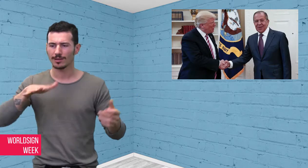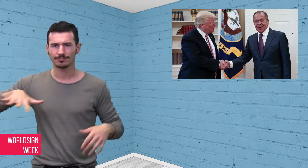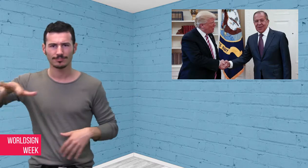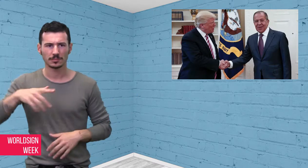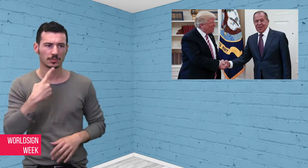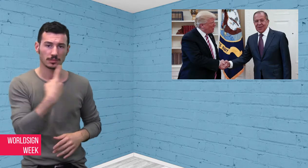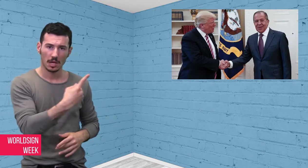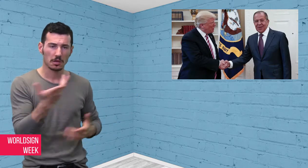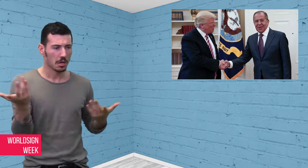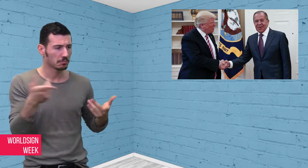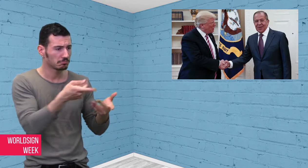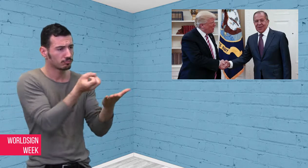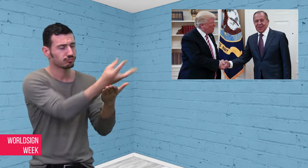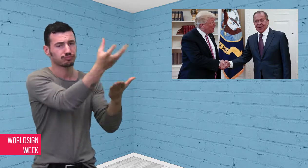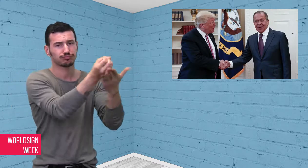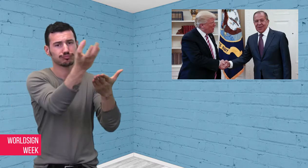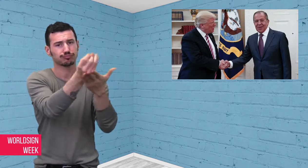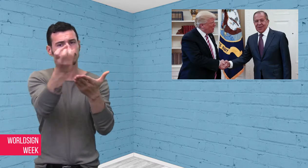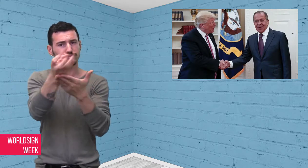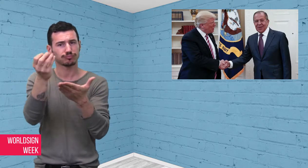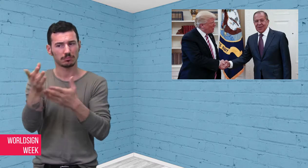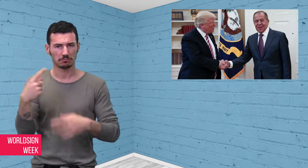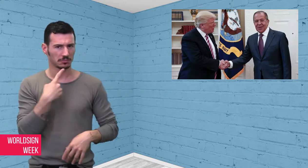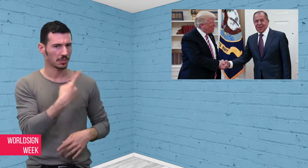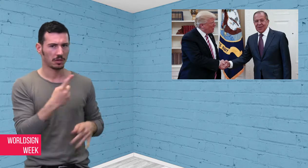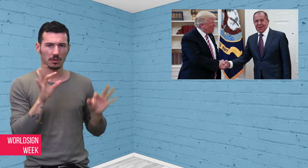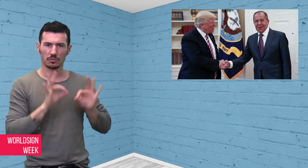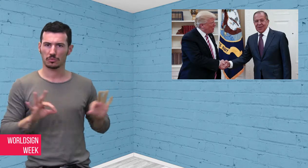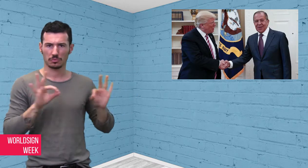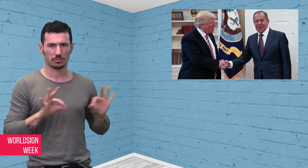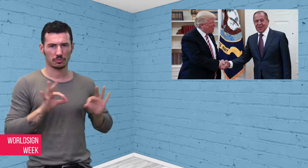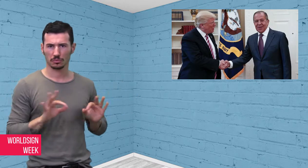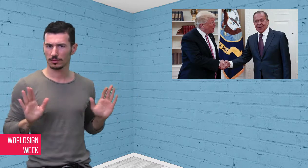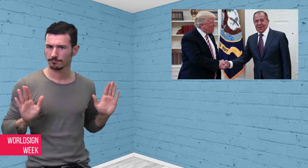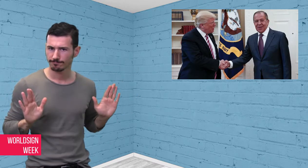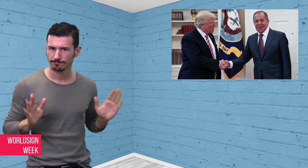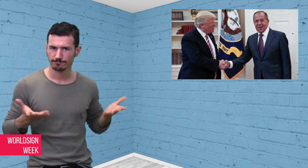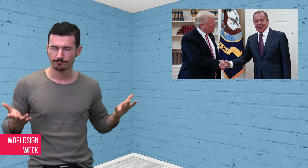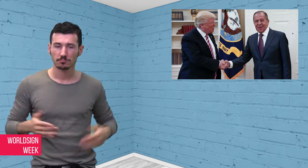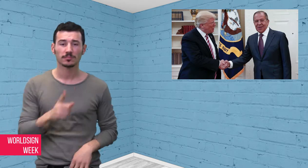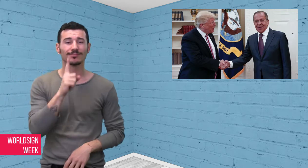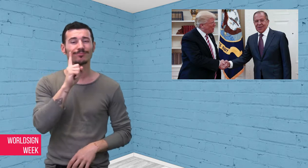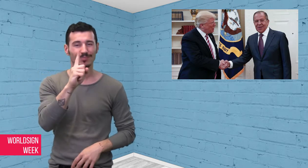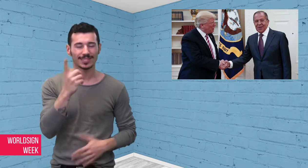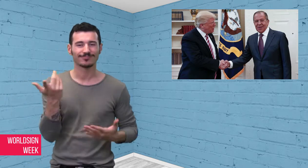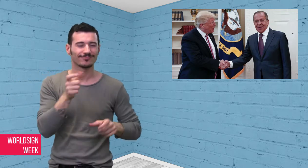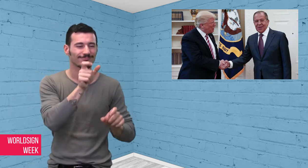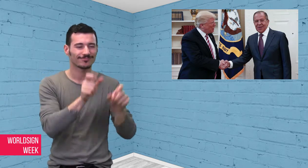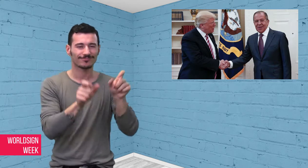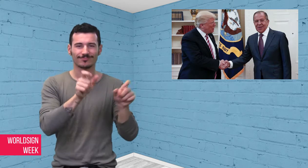House have repeatedly defended Trump’s